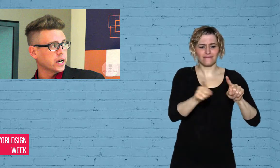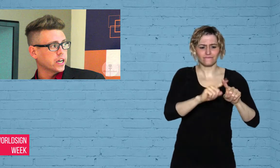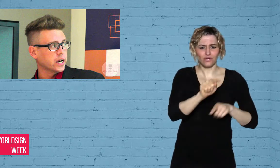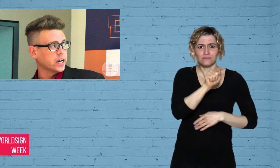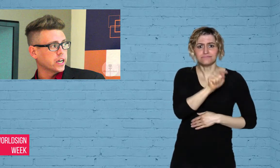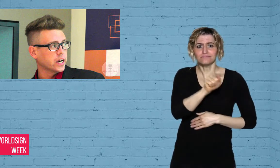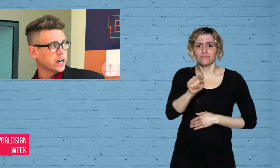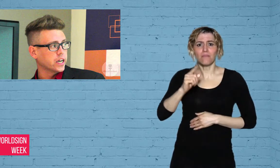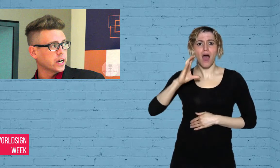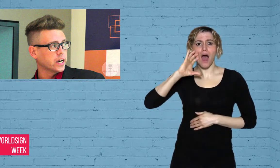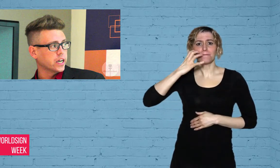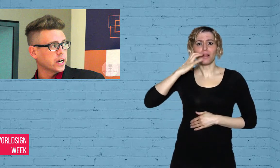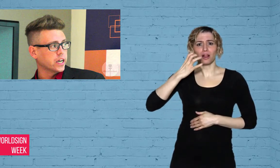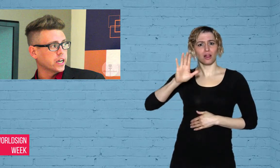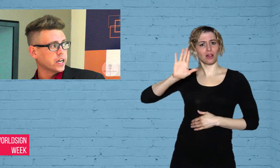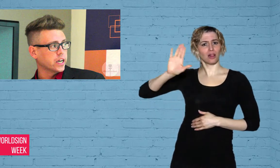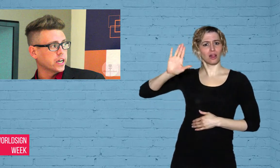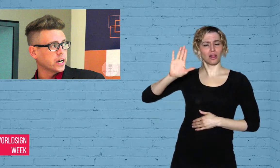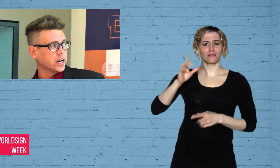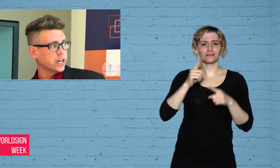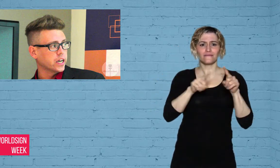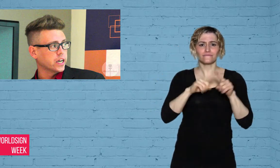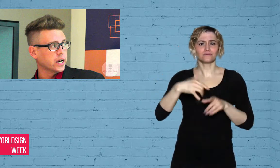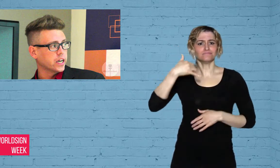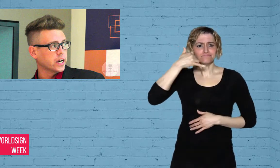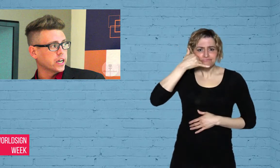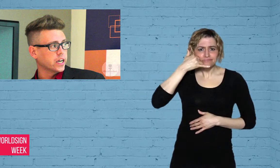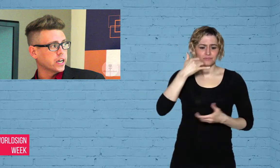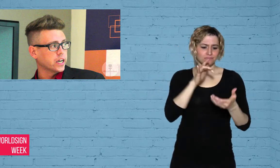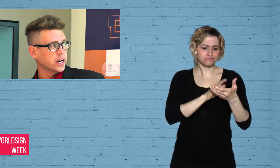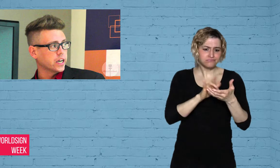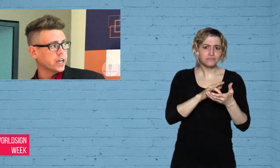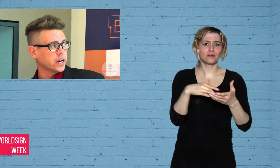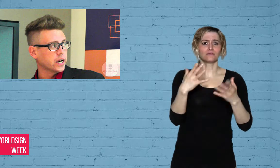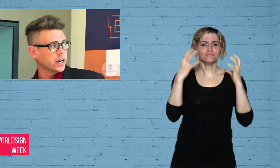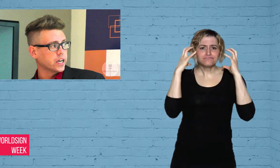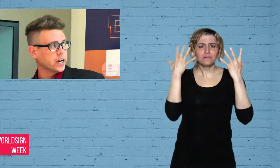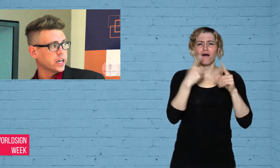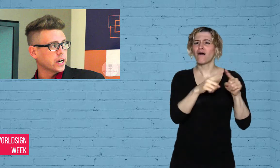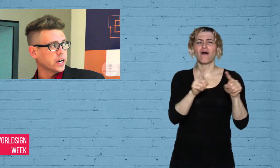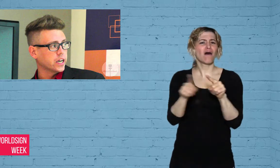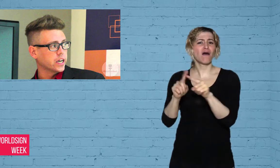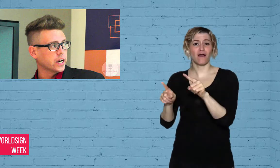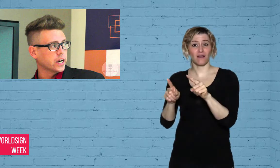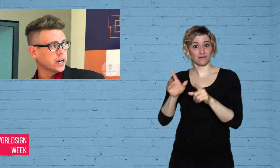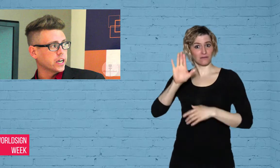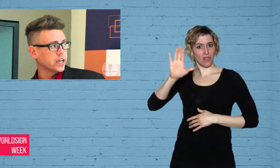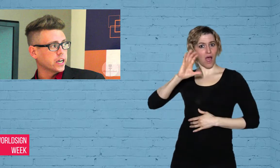without consideration for need to